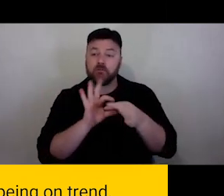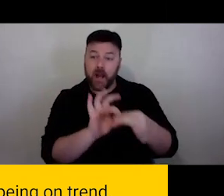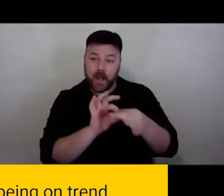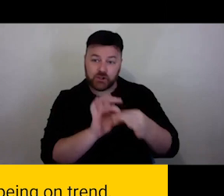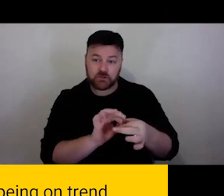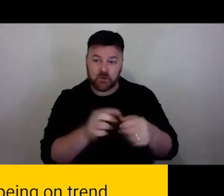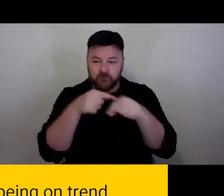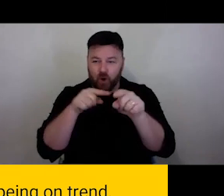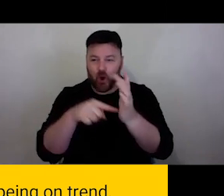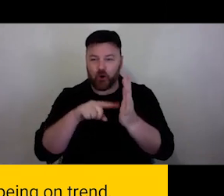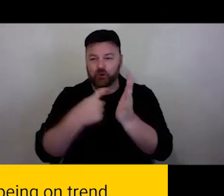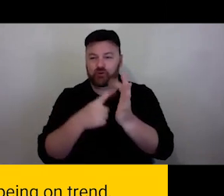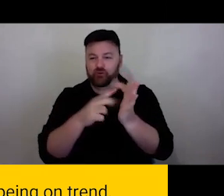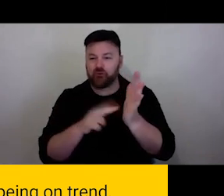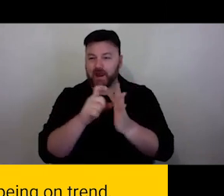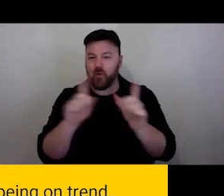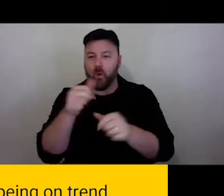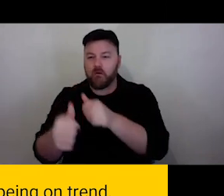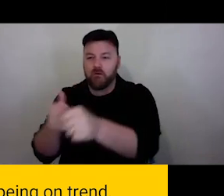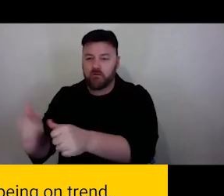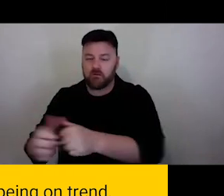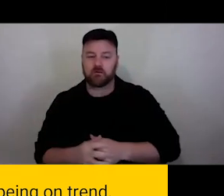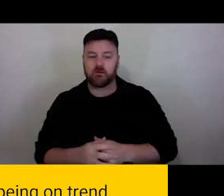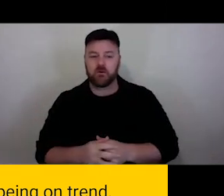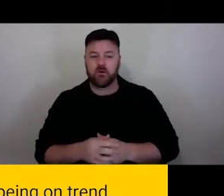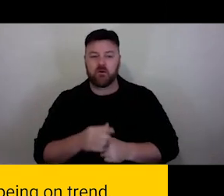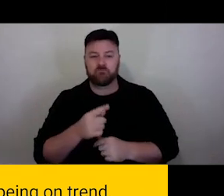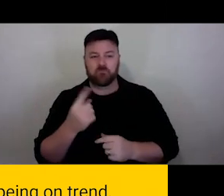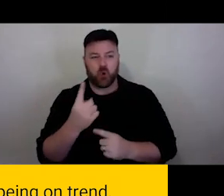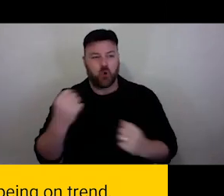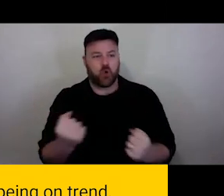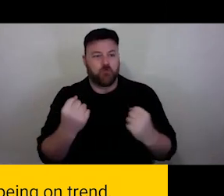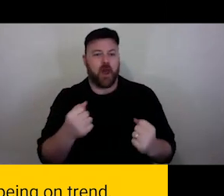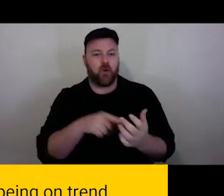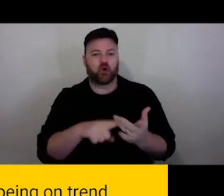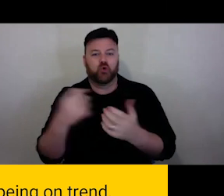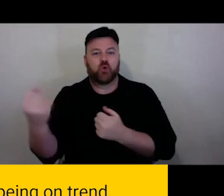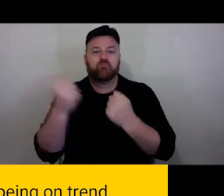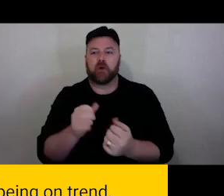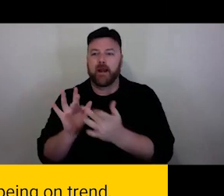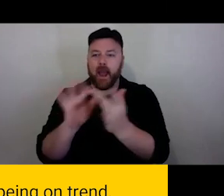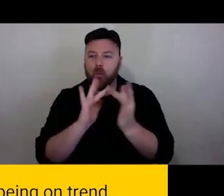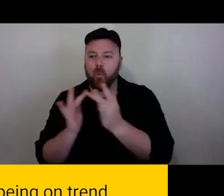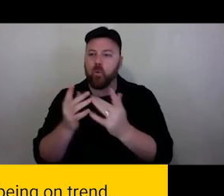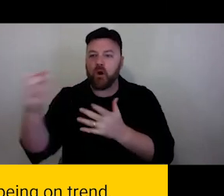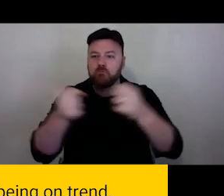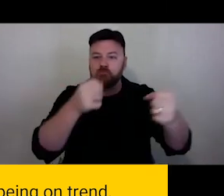Who is expected to Britain networks and connections to this project. The power of having time.